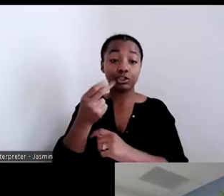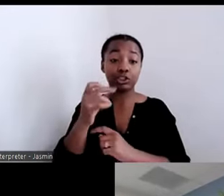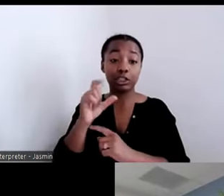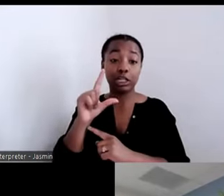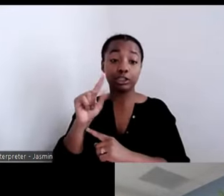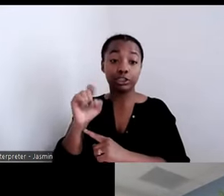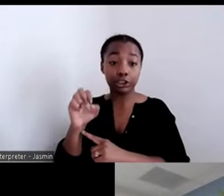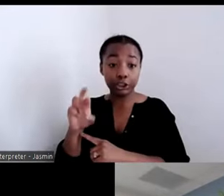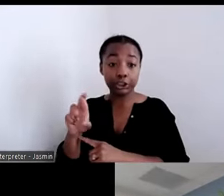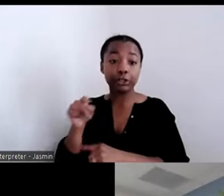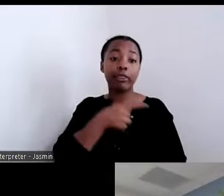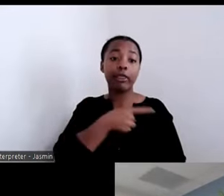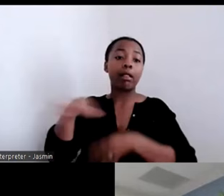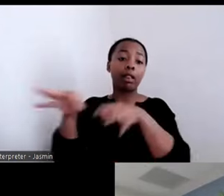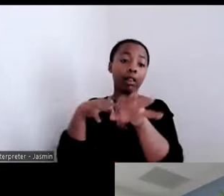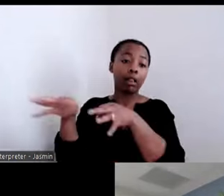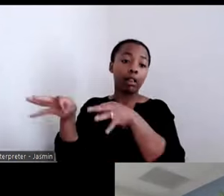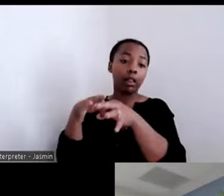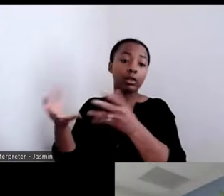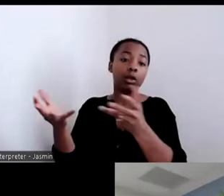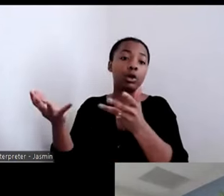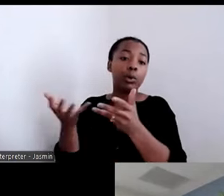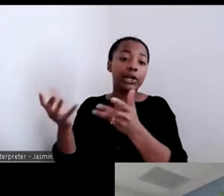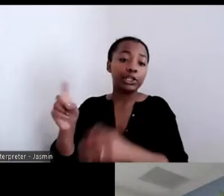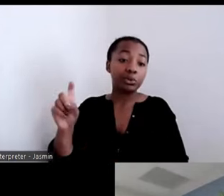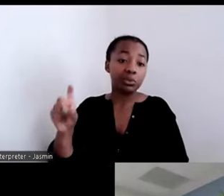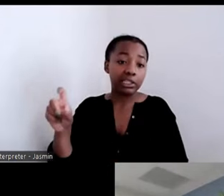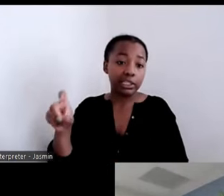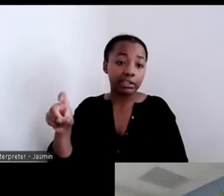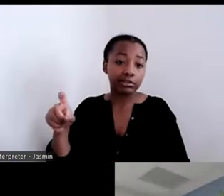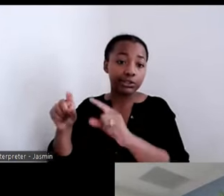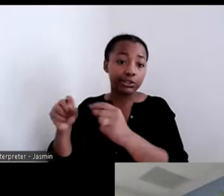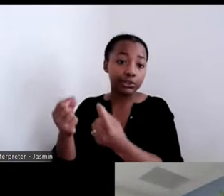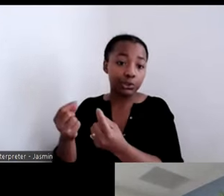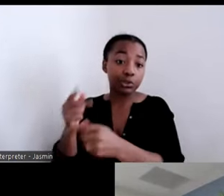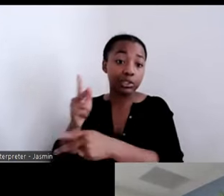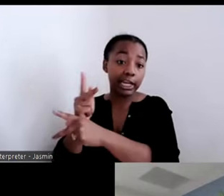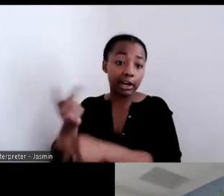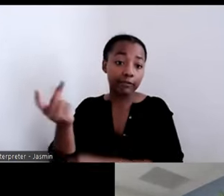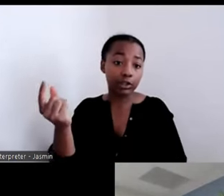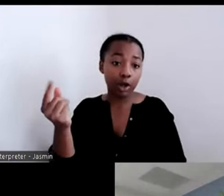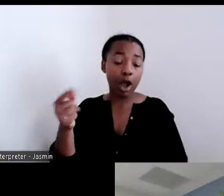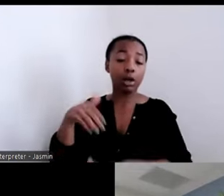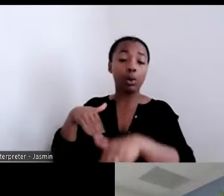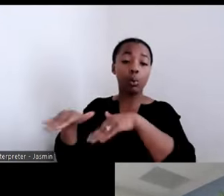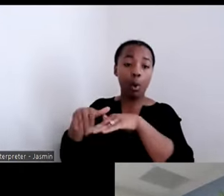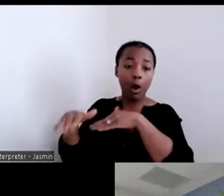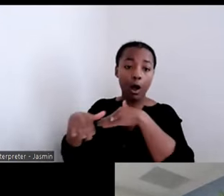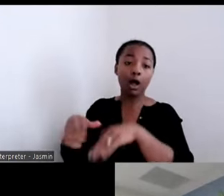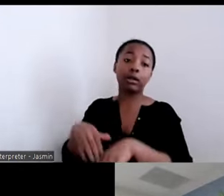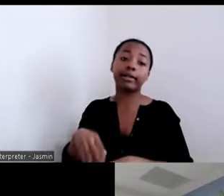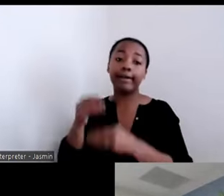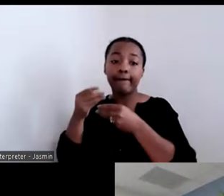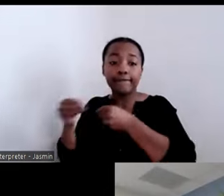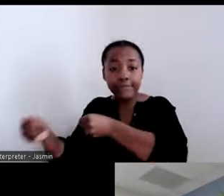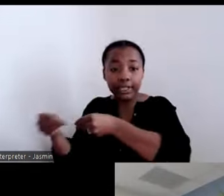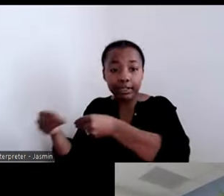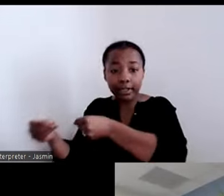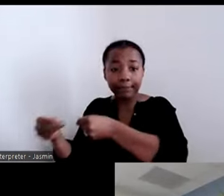care for a dog, where she would have to walk it, feed it, they would have to get permission from her housing provider.